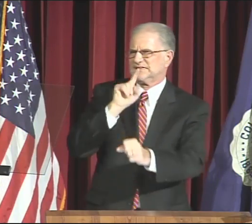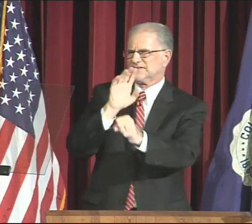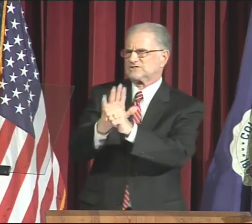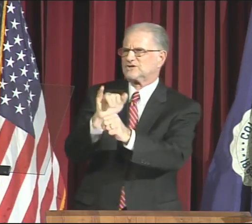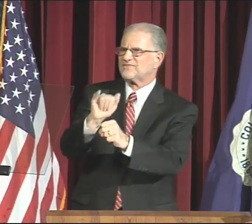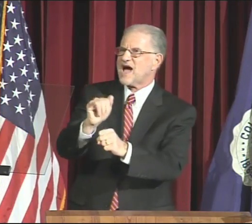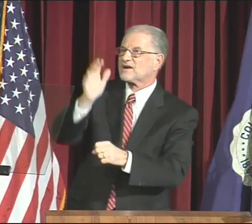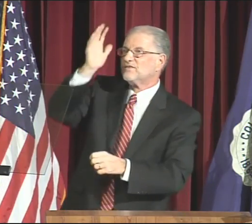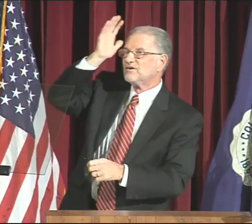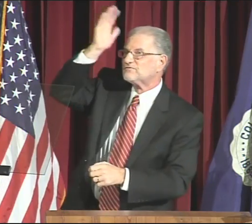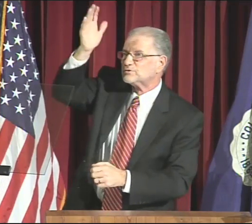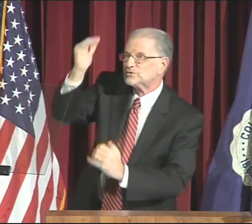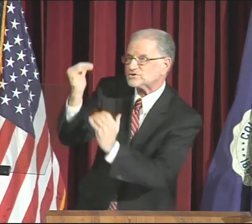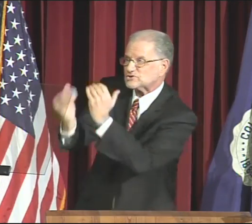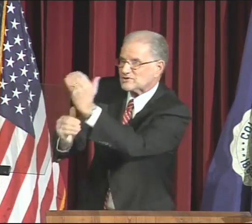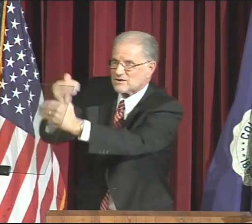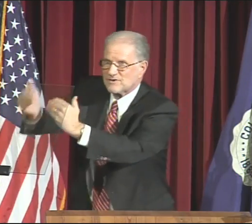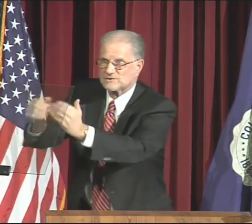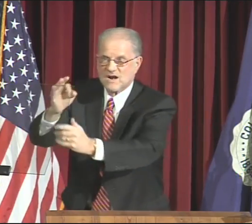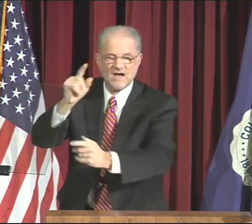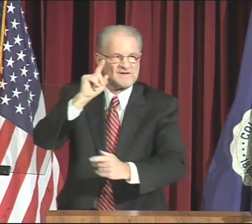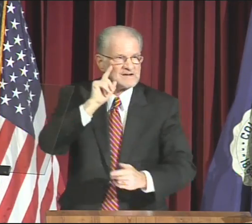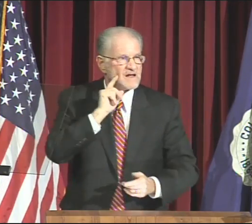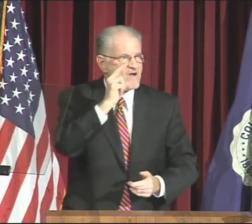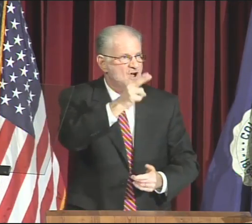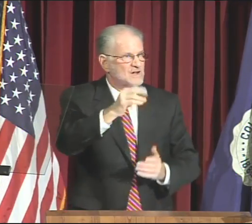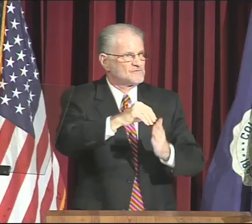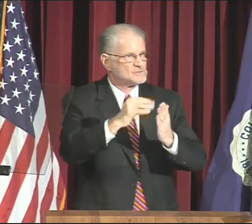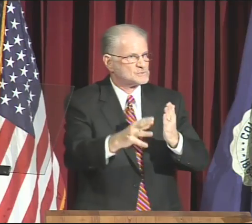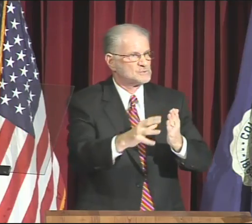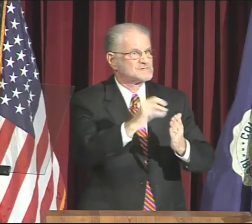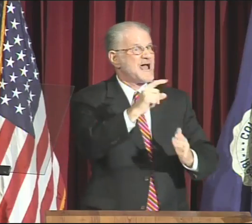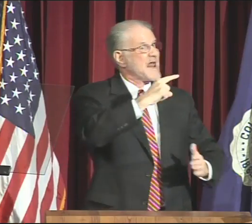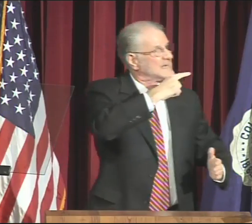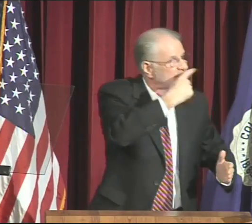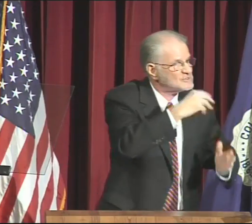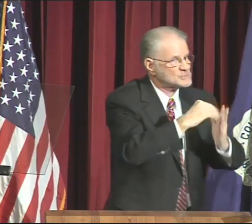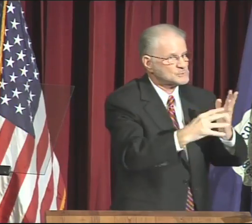We must ensure that future generations